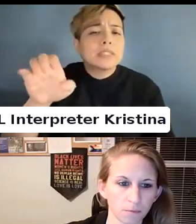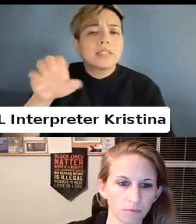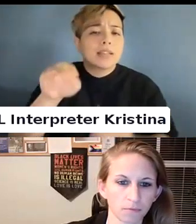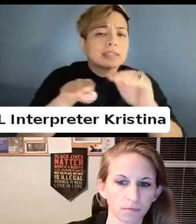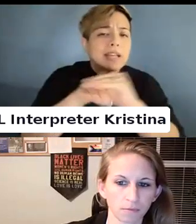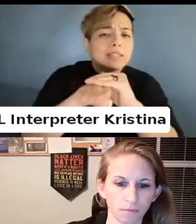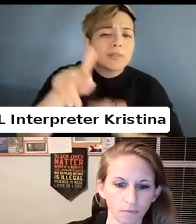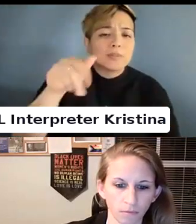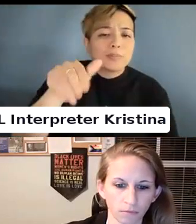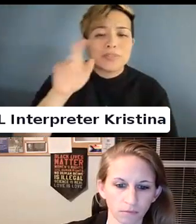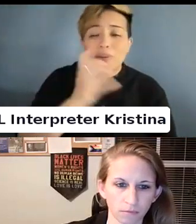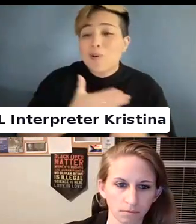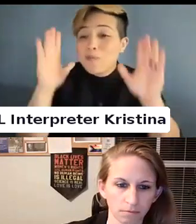For our wonderful interpreters.